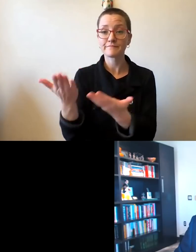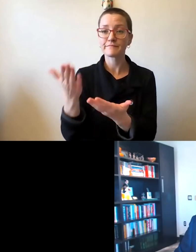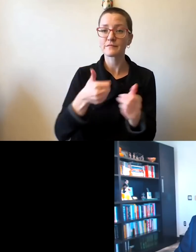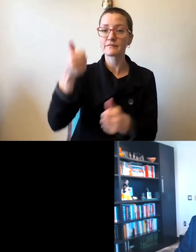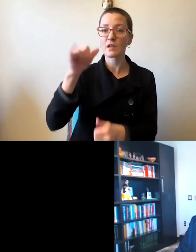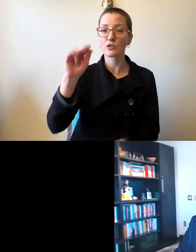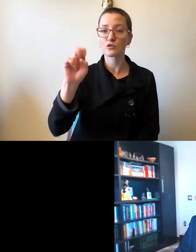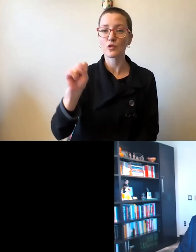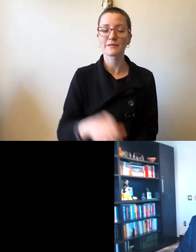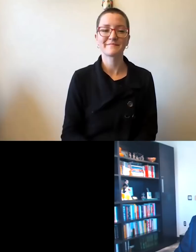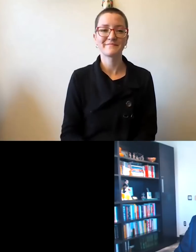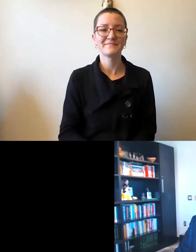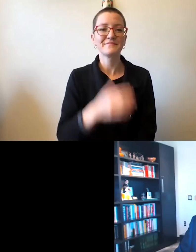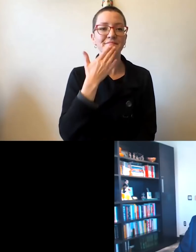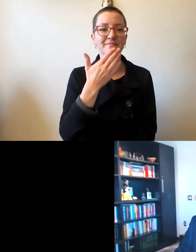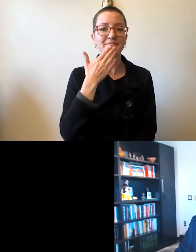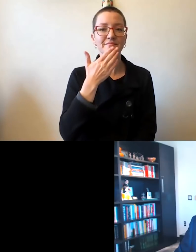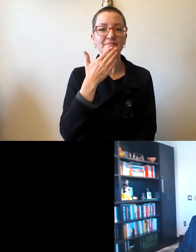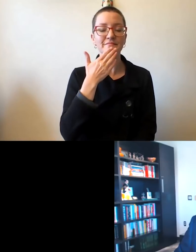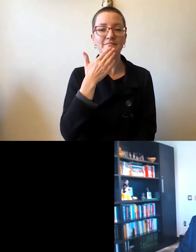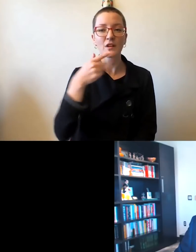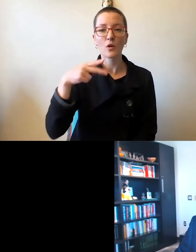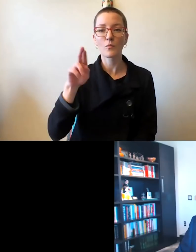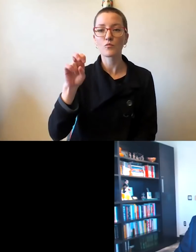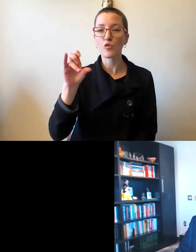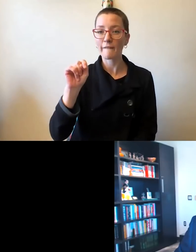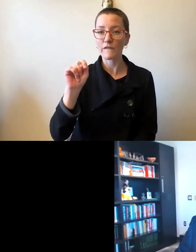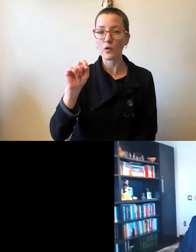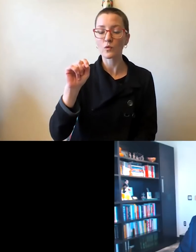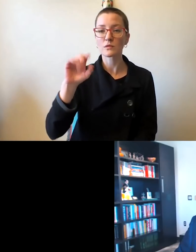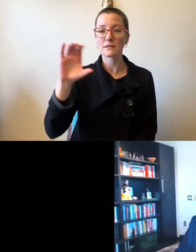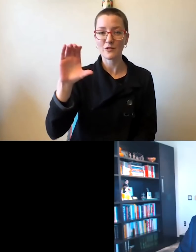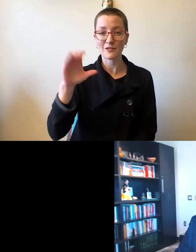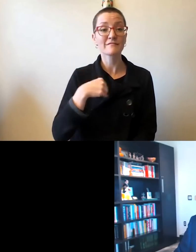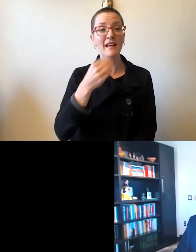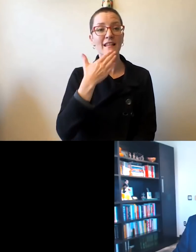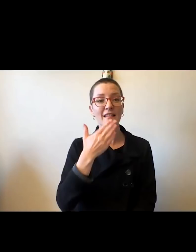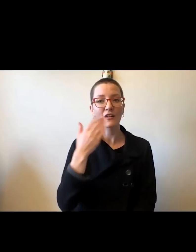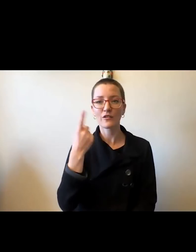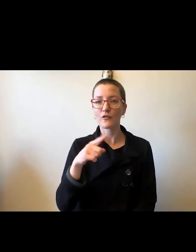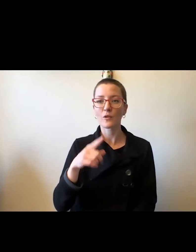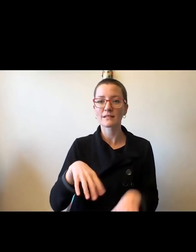Robert J. Jones: Thank you, Provost Cangellaris, and thank you all for taking the time out to join us today.